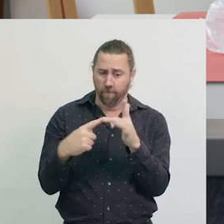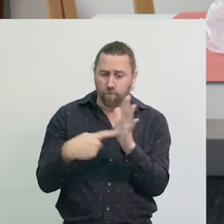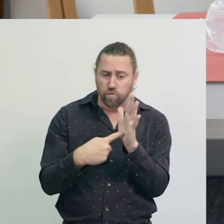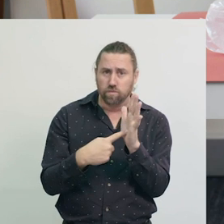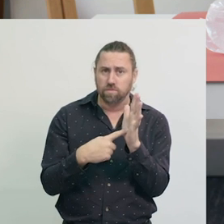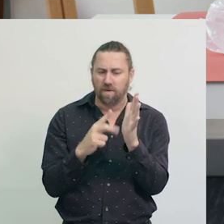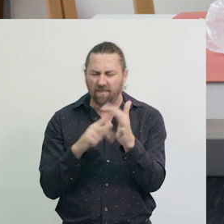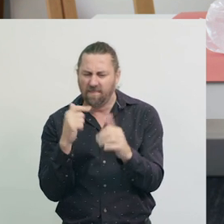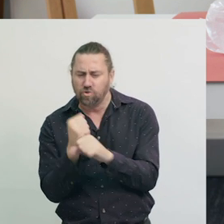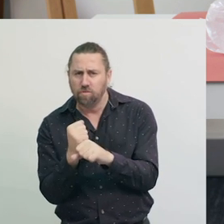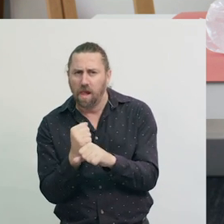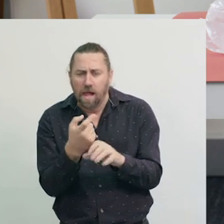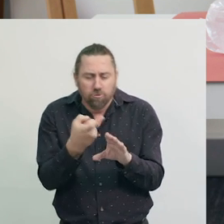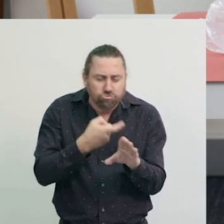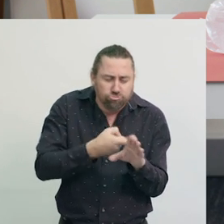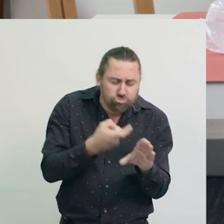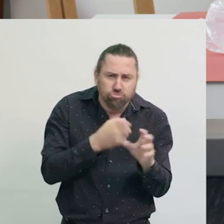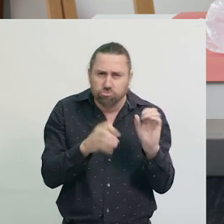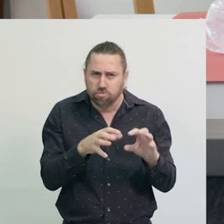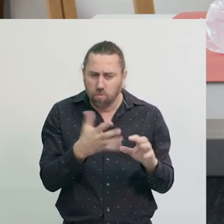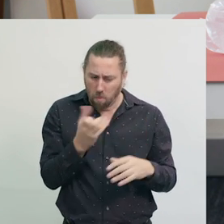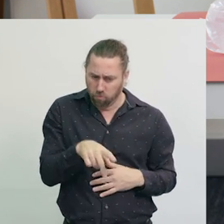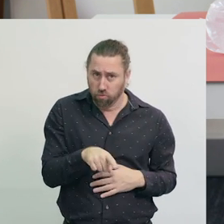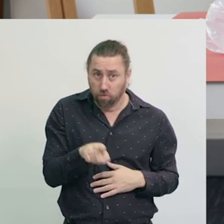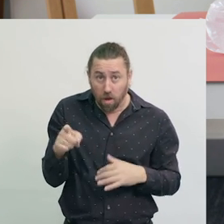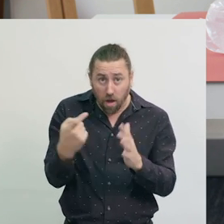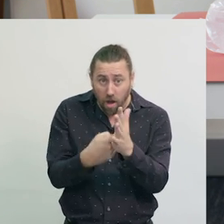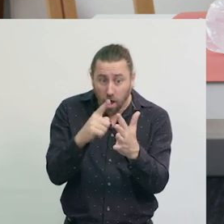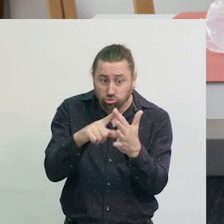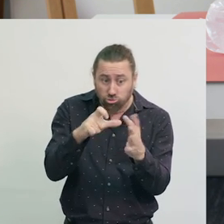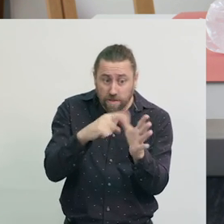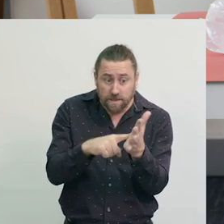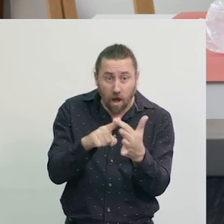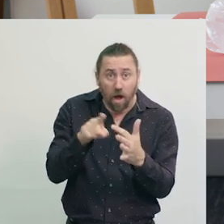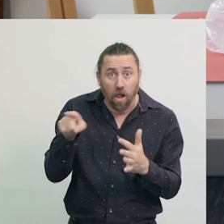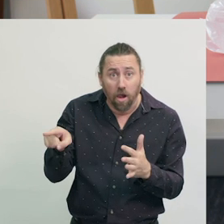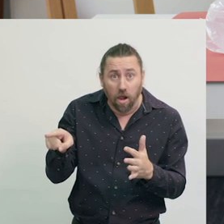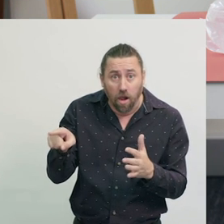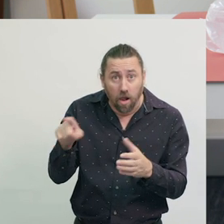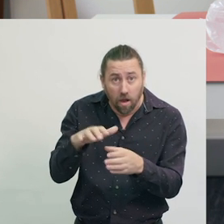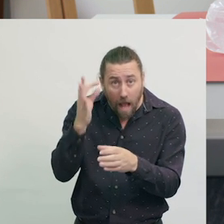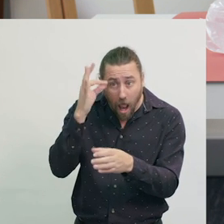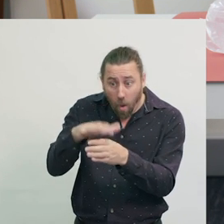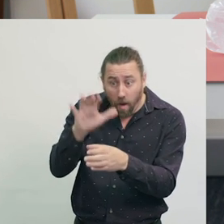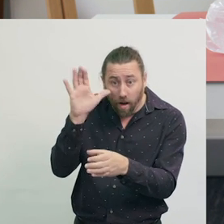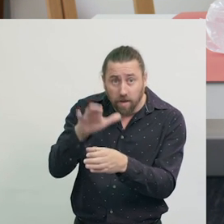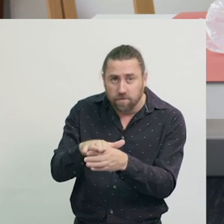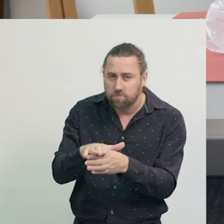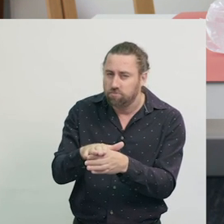Do you think they go into the recycling bin? Actually, they don’t go to recycling.